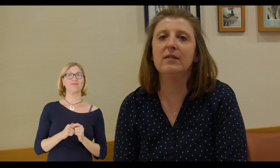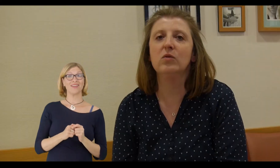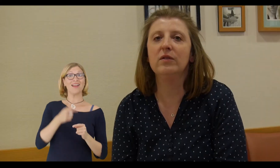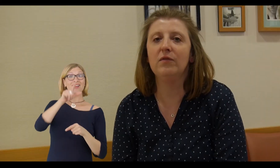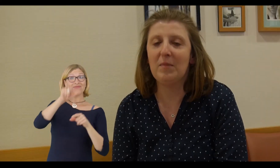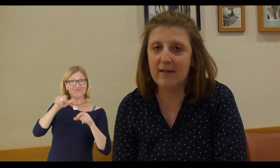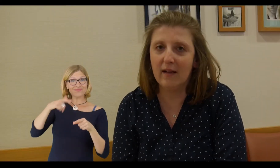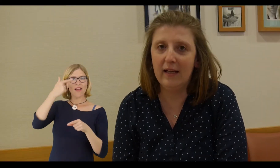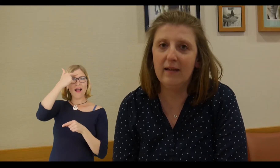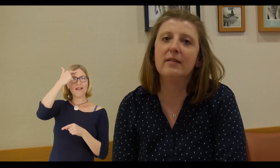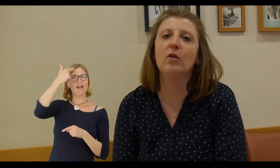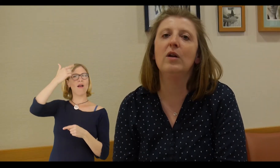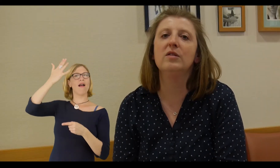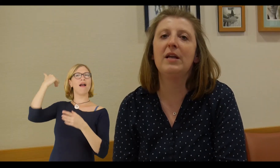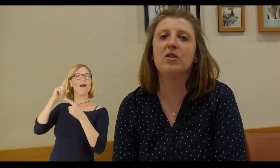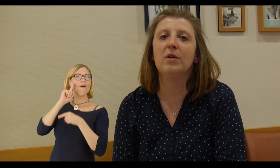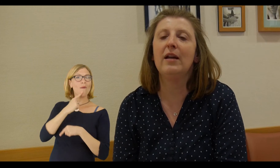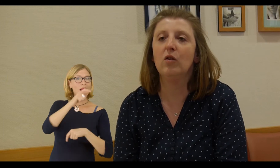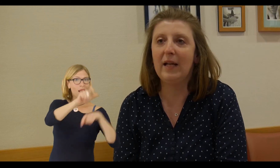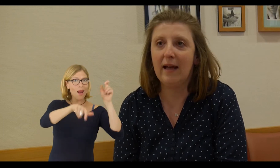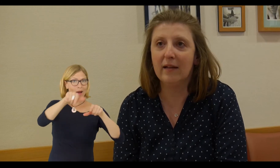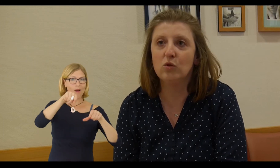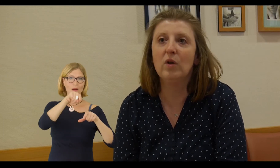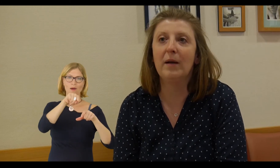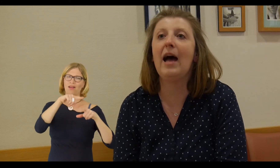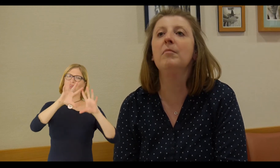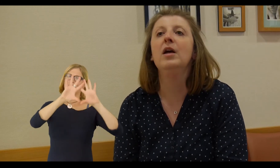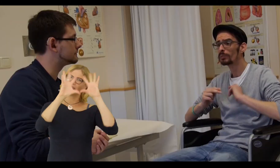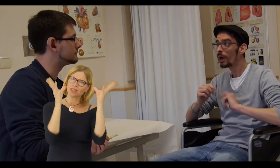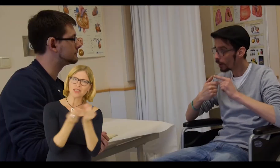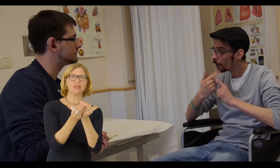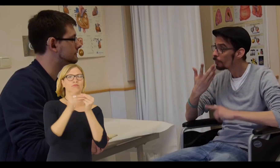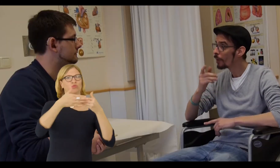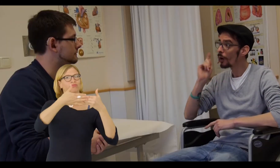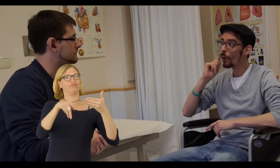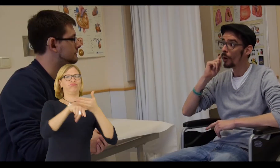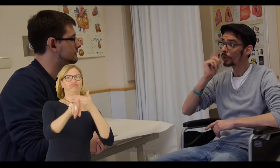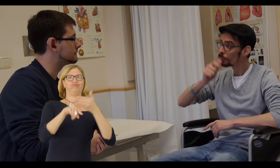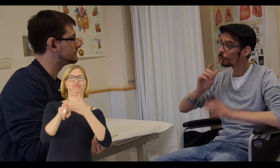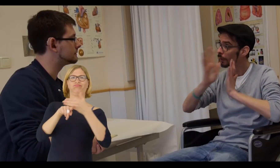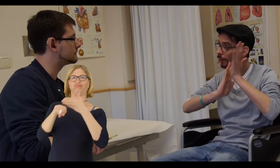... and if you think about it, Deaf people have a completely different access to many things...